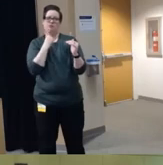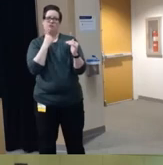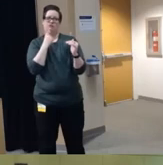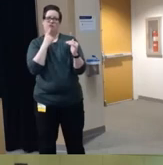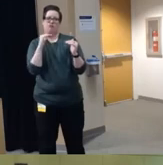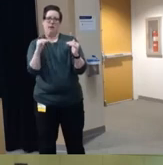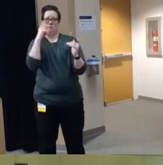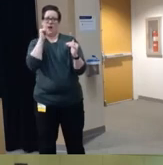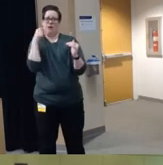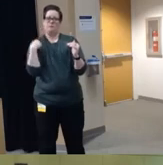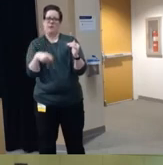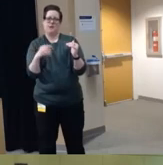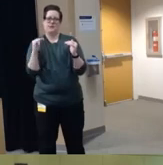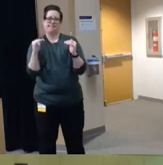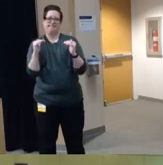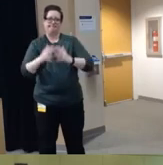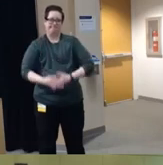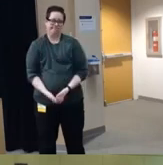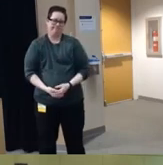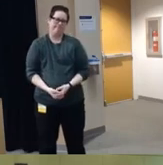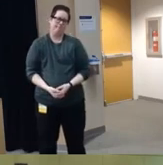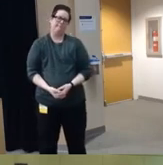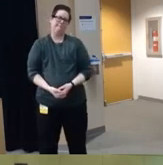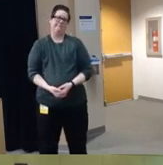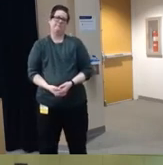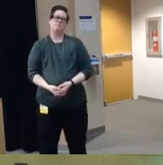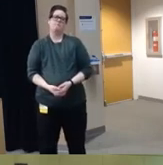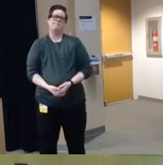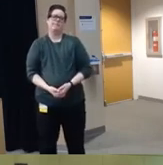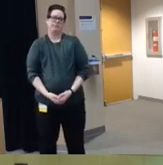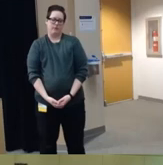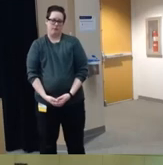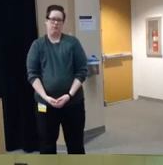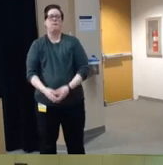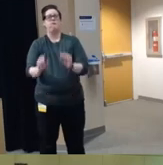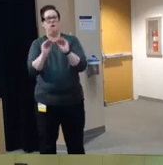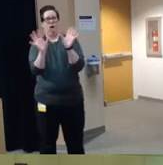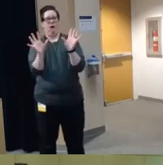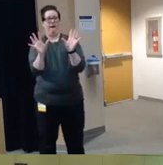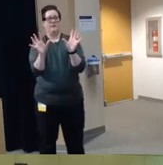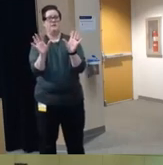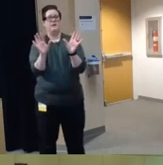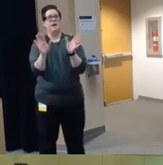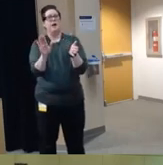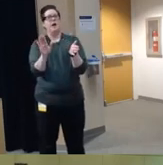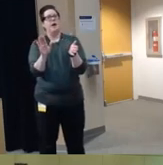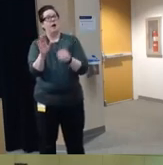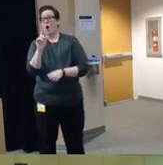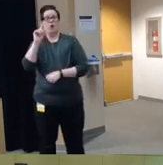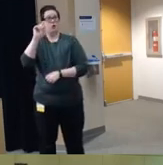line so obviously deaths aren't um aren't the only story here um for every children